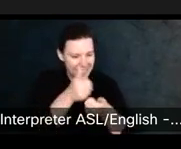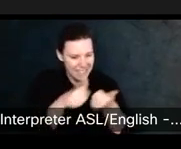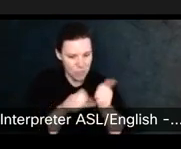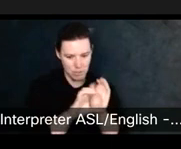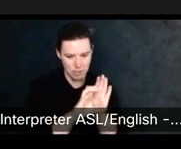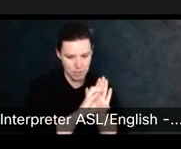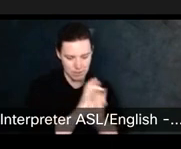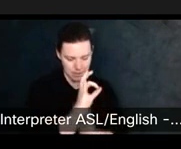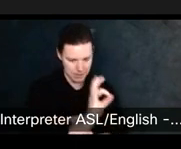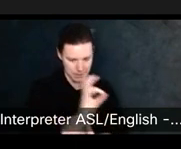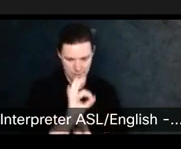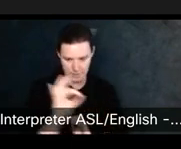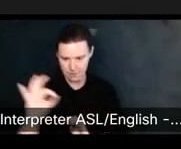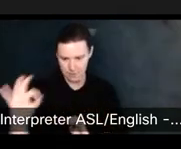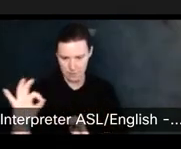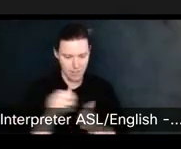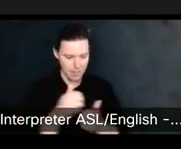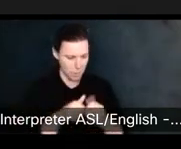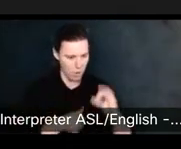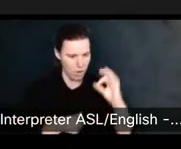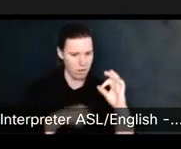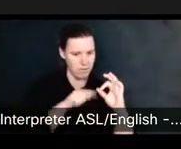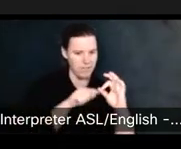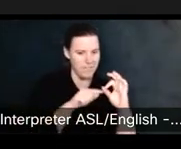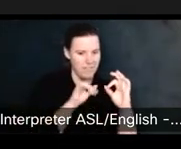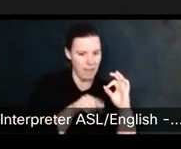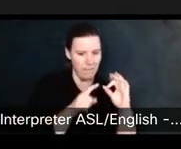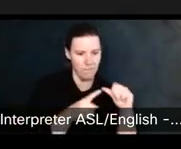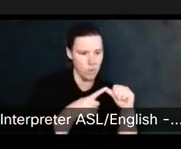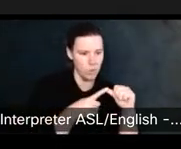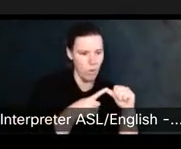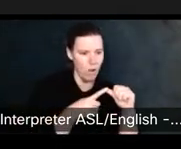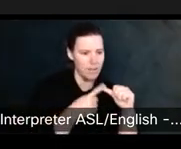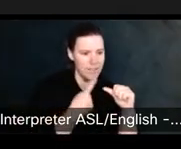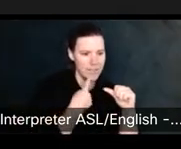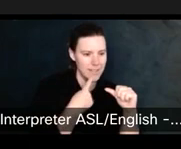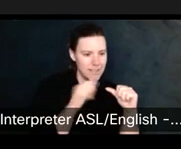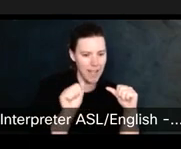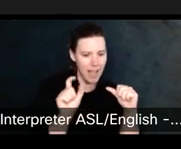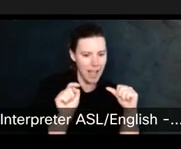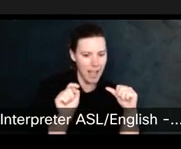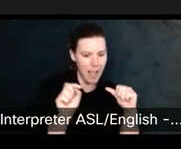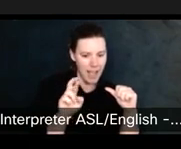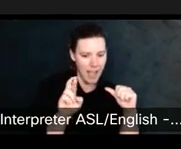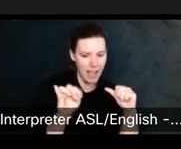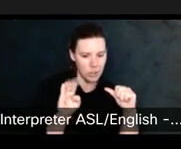So, for example, the 2nd, 1, where it says attribution CC and B Y. y